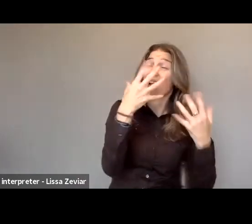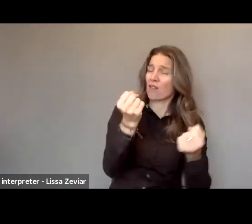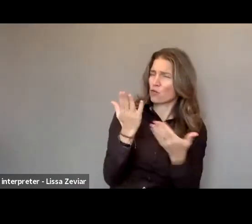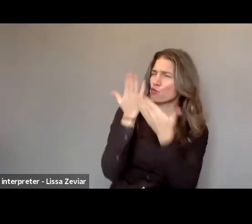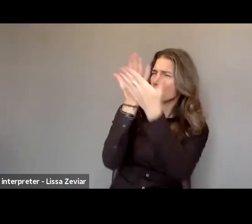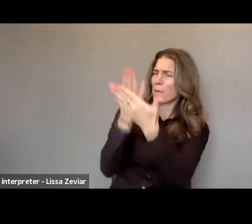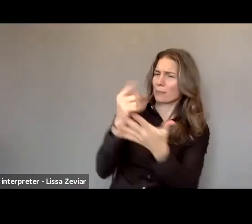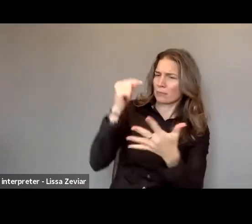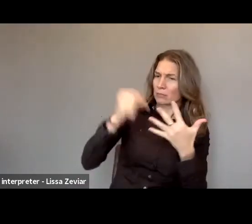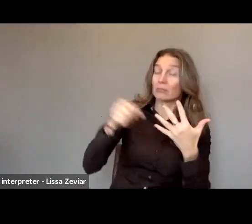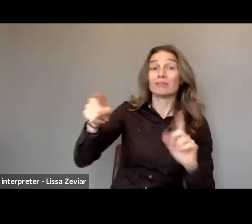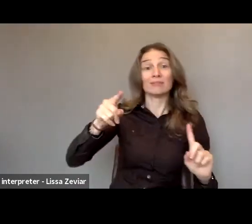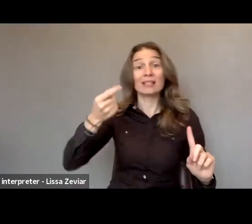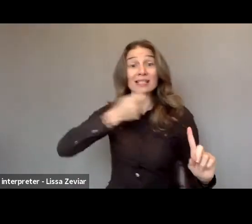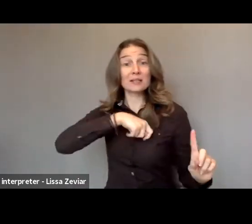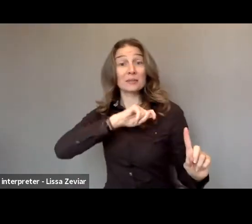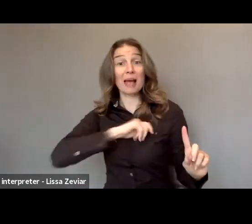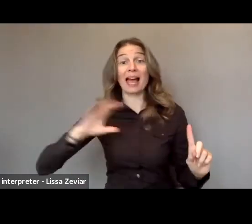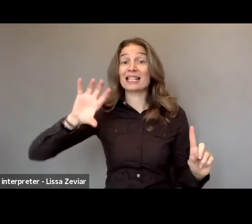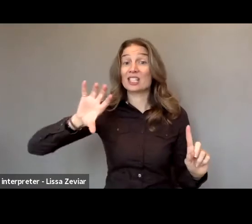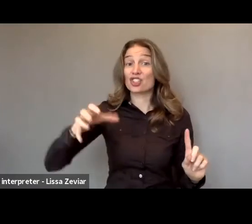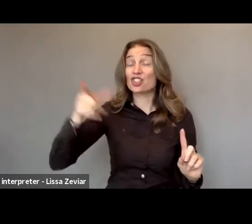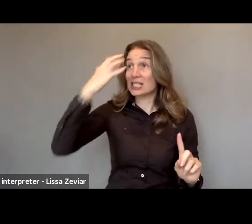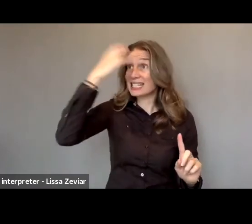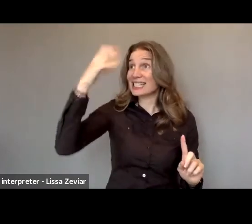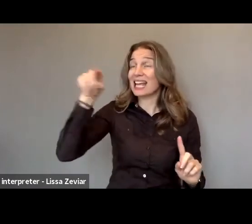to the Spanish state in 2012 and 2019.